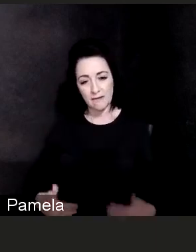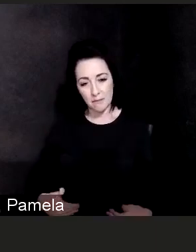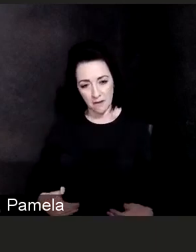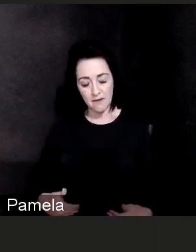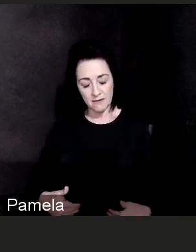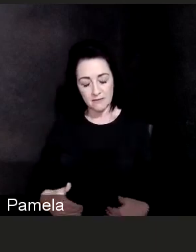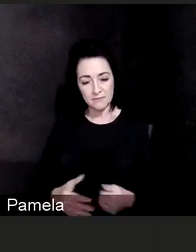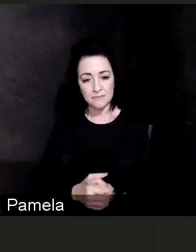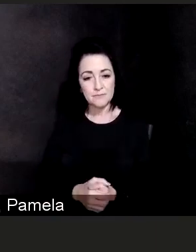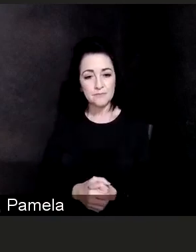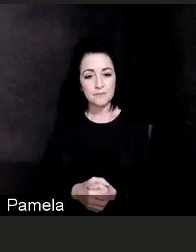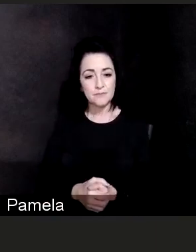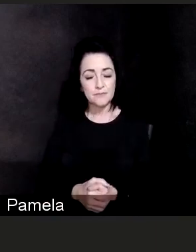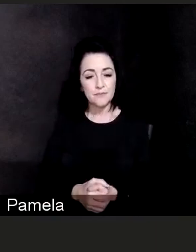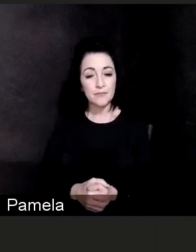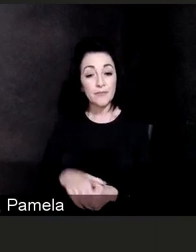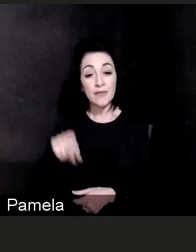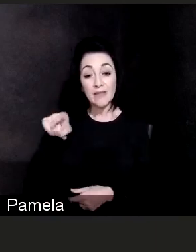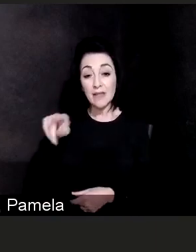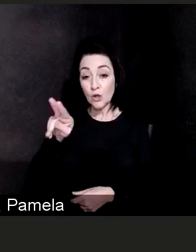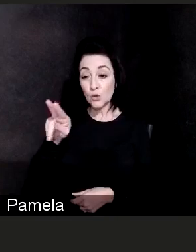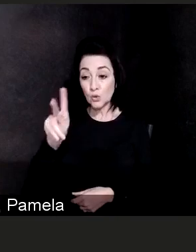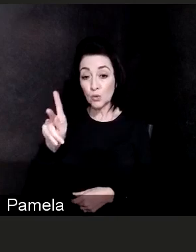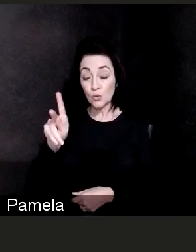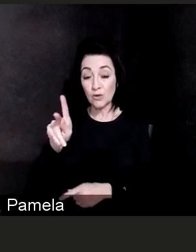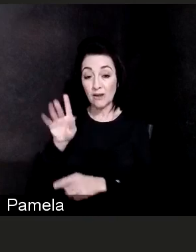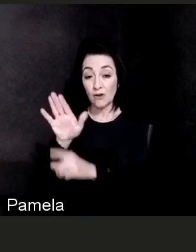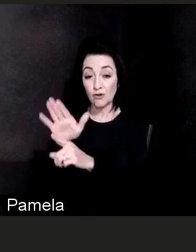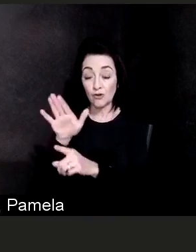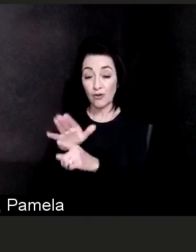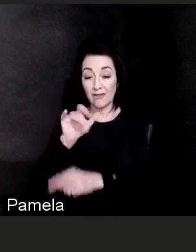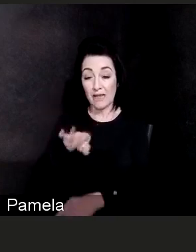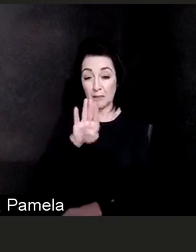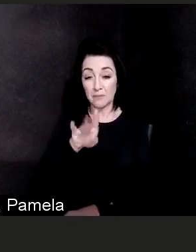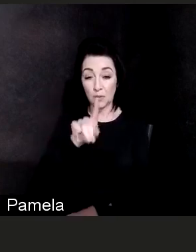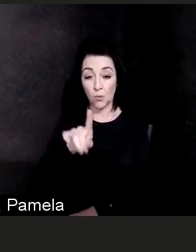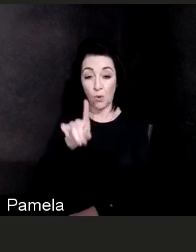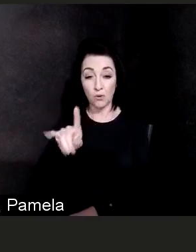This UK strain or this B117 strain is actually